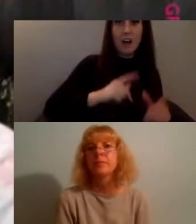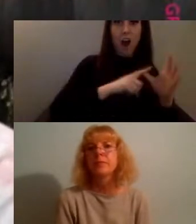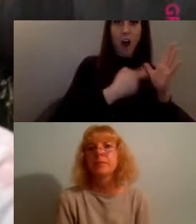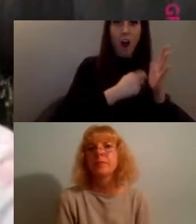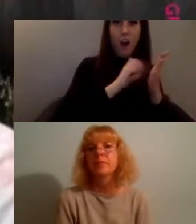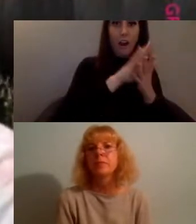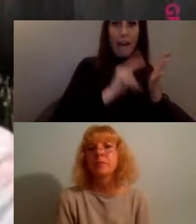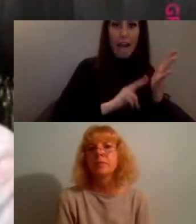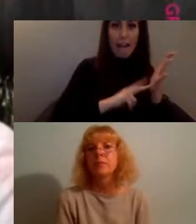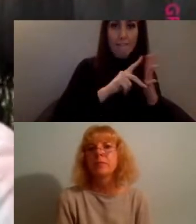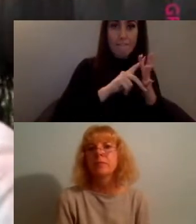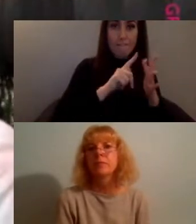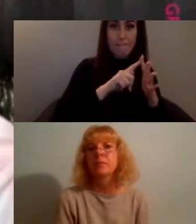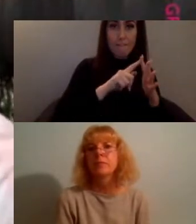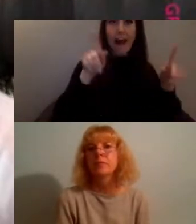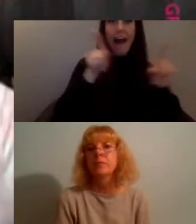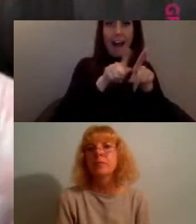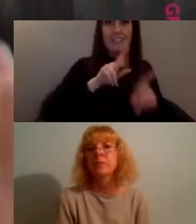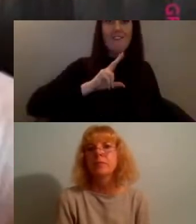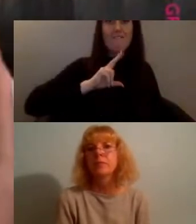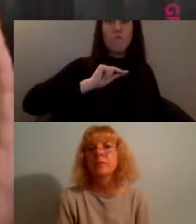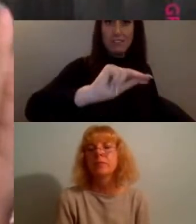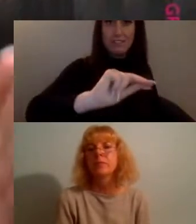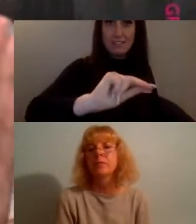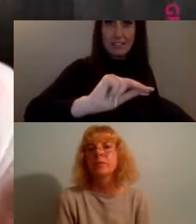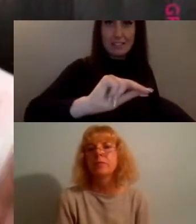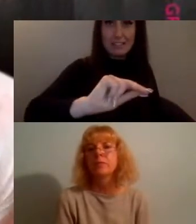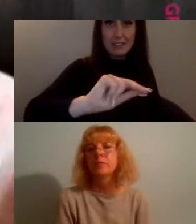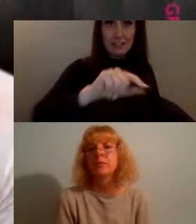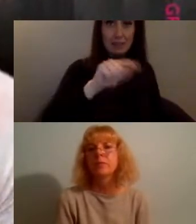portray and say these things that the project was to make sure that happened